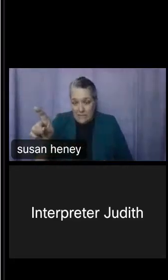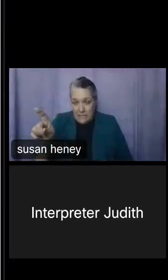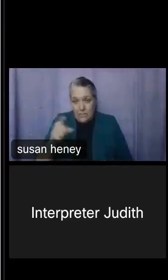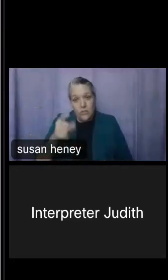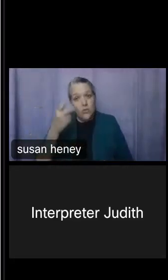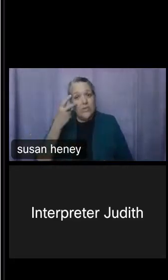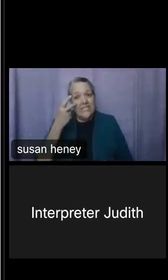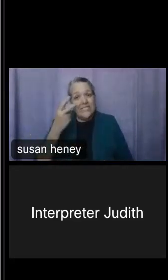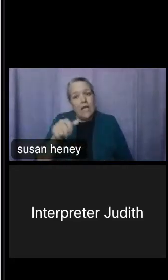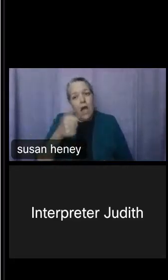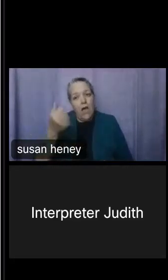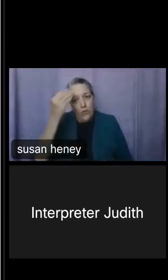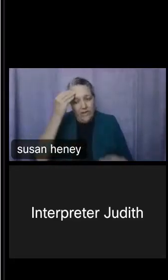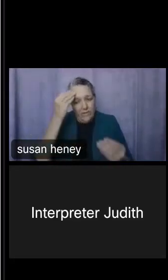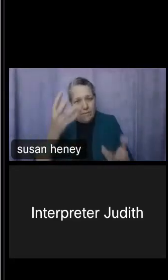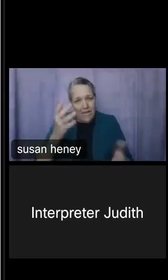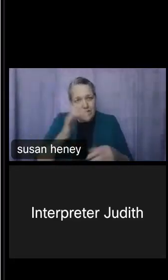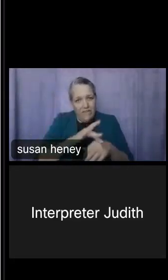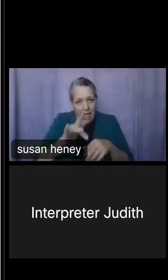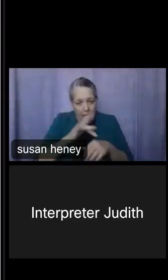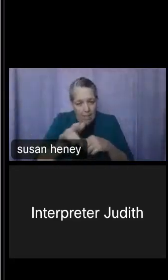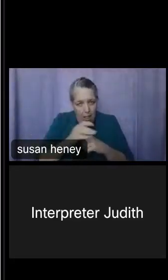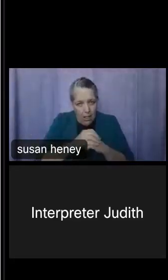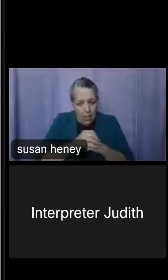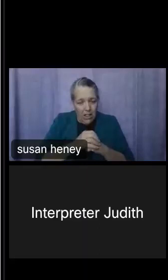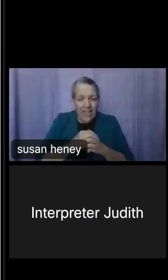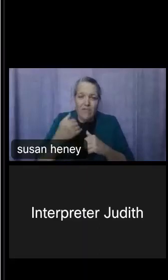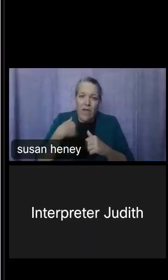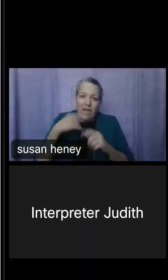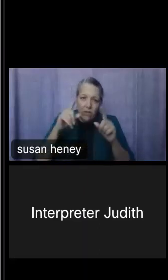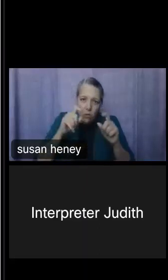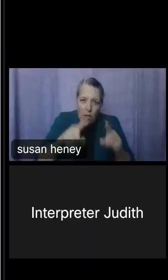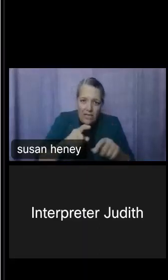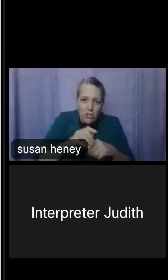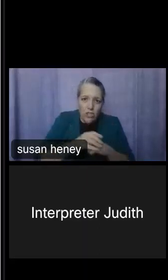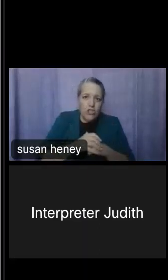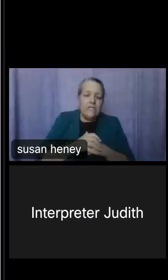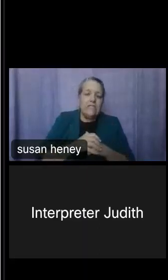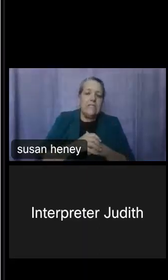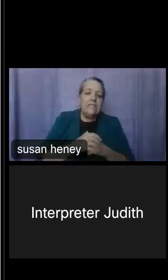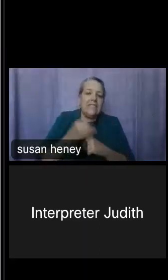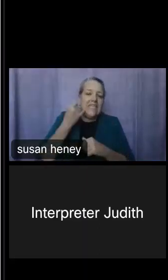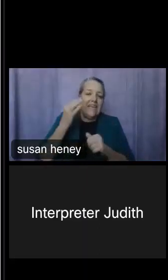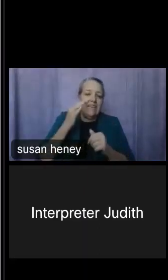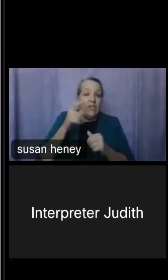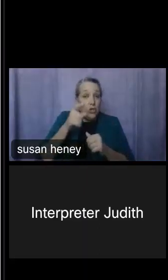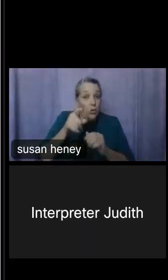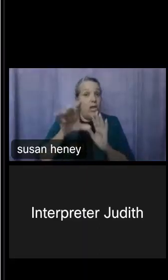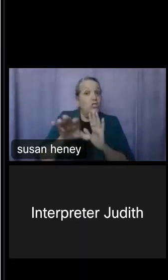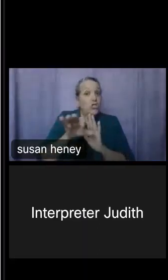information is available. If you have questions, if you want -- if you're ever selected to